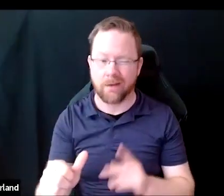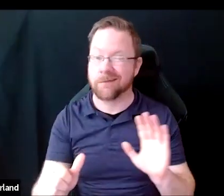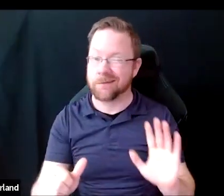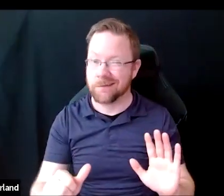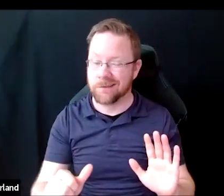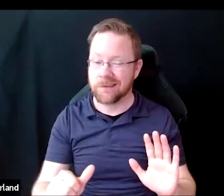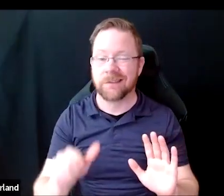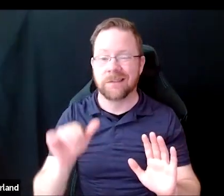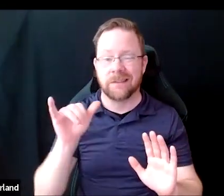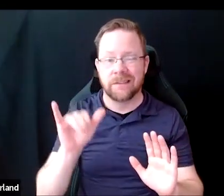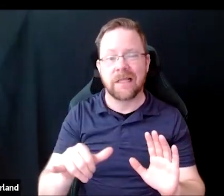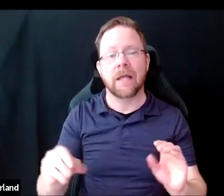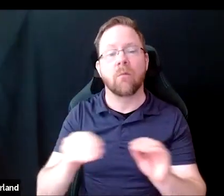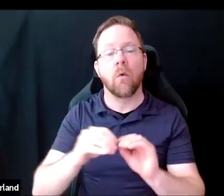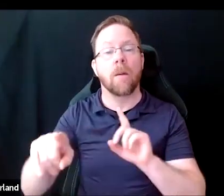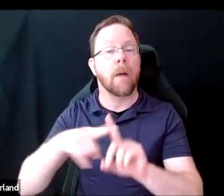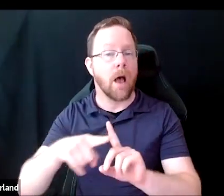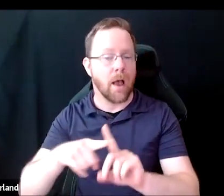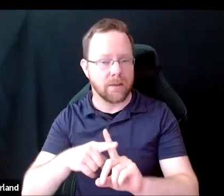This is a more positive framing rather than,